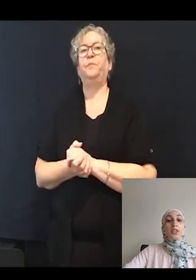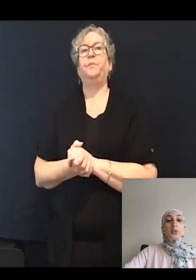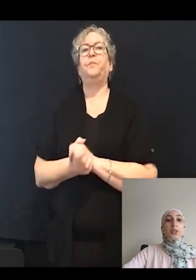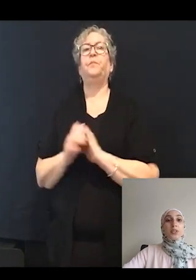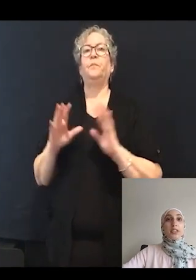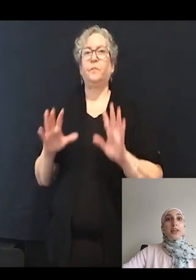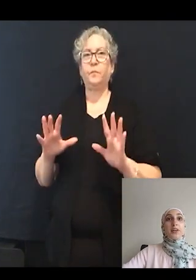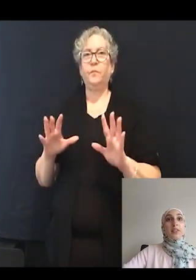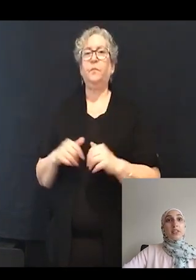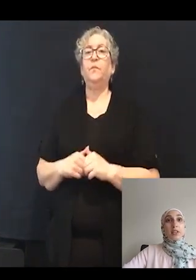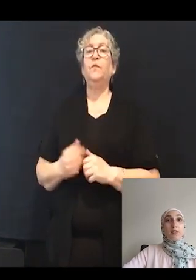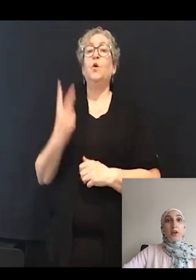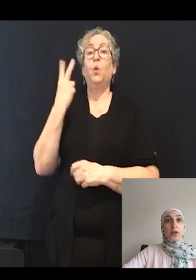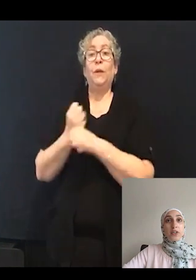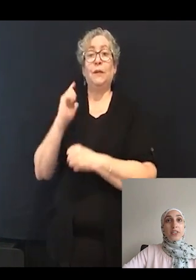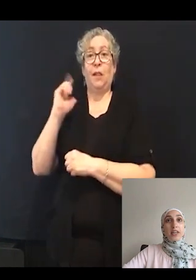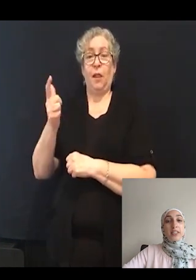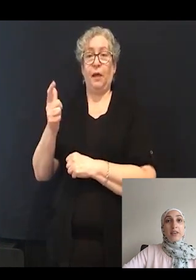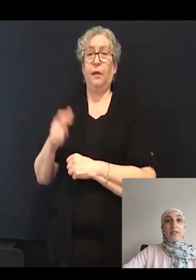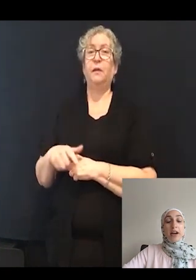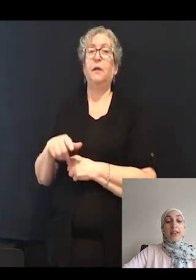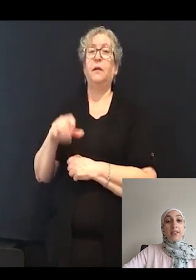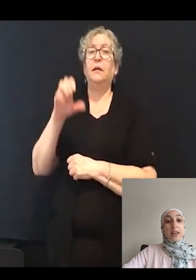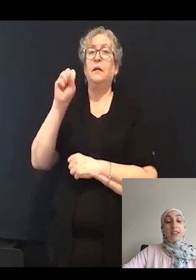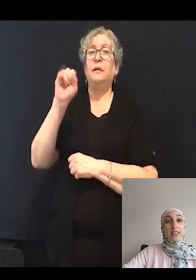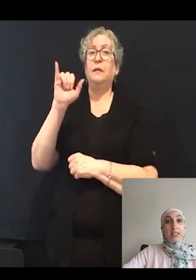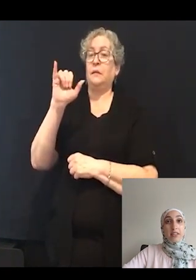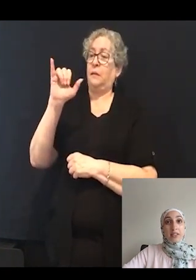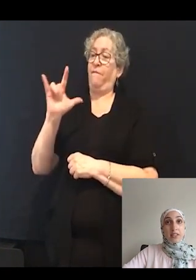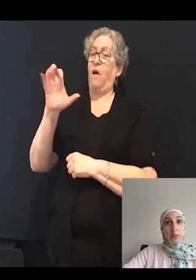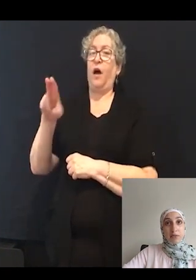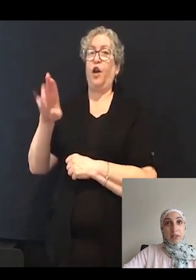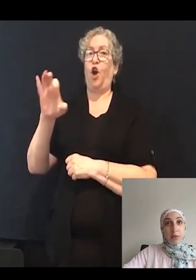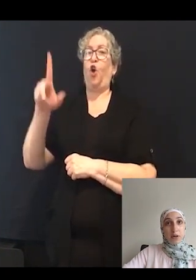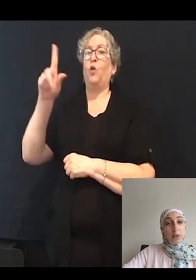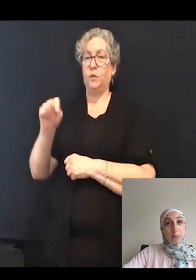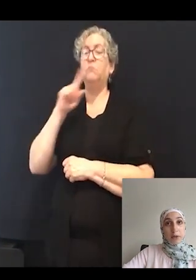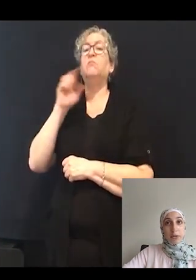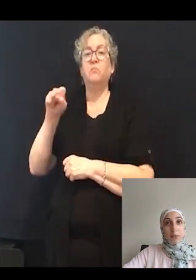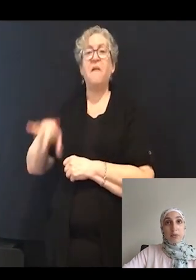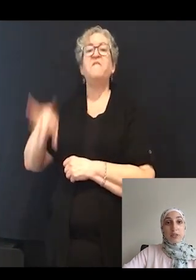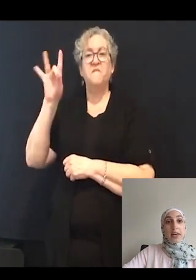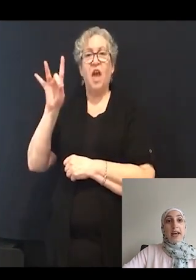Two years later, Sylvain Ernest identified that indeed this zebrafish model, the Mariner mutant,